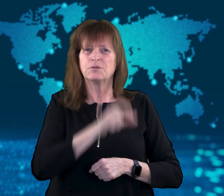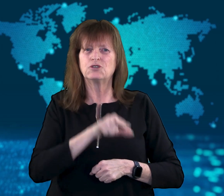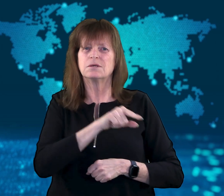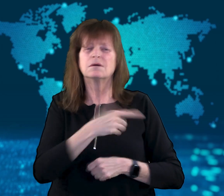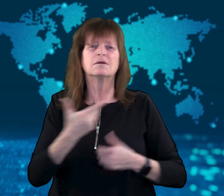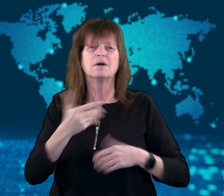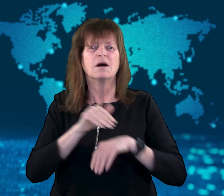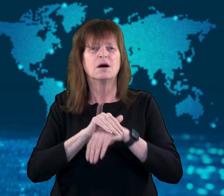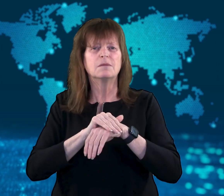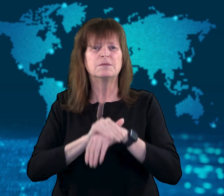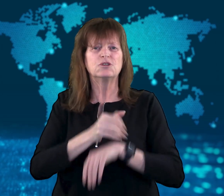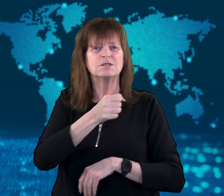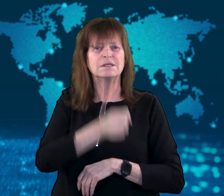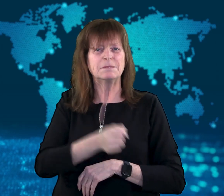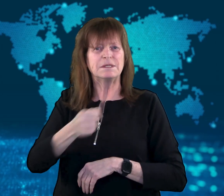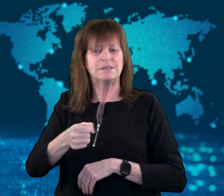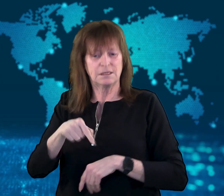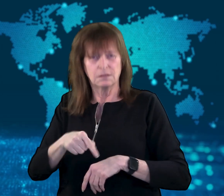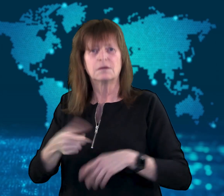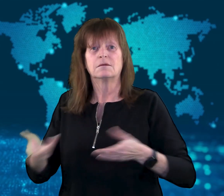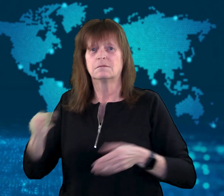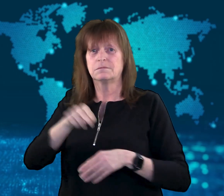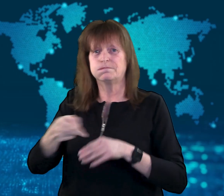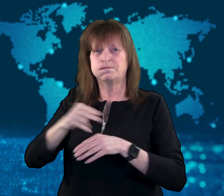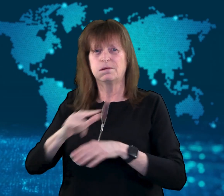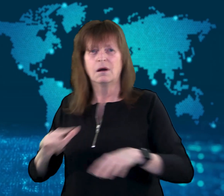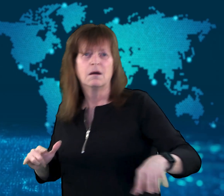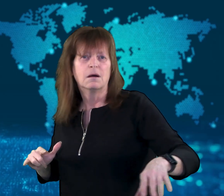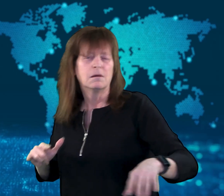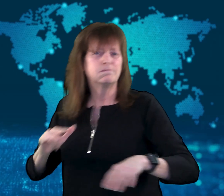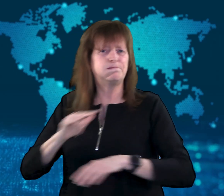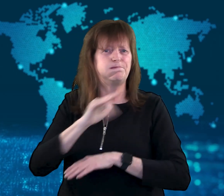and flown back to their home.